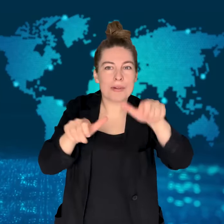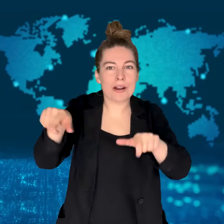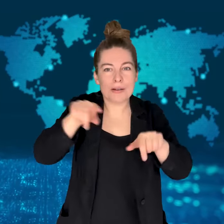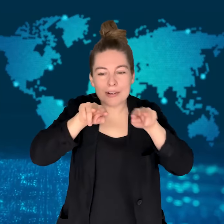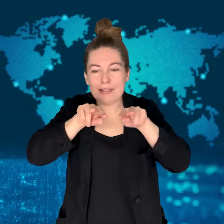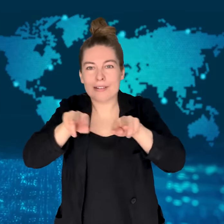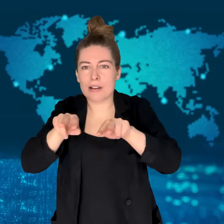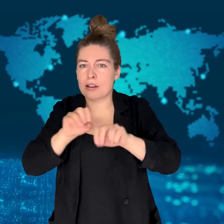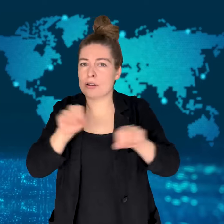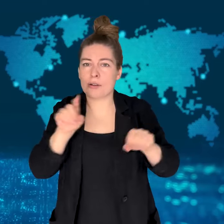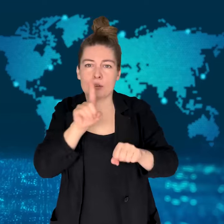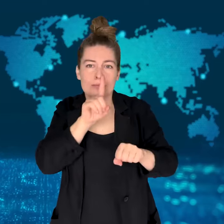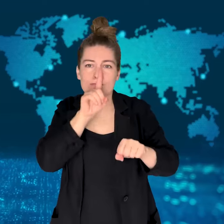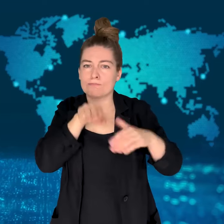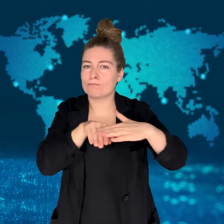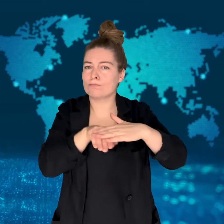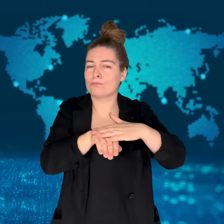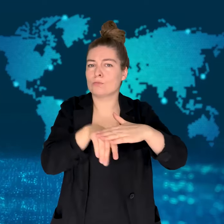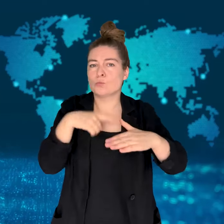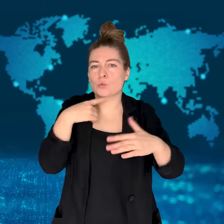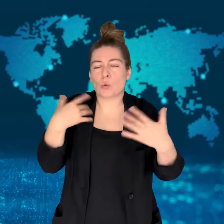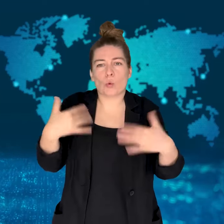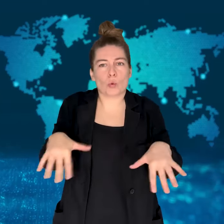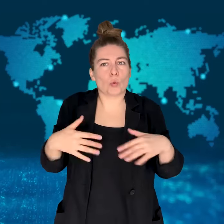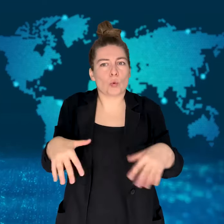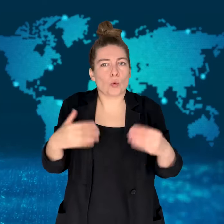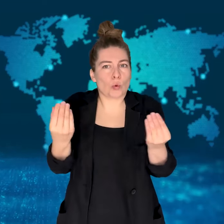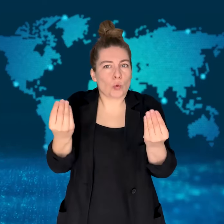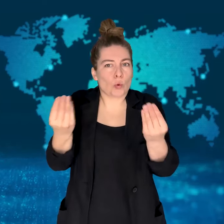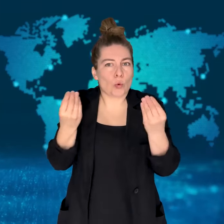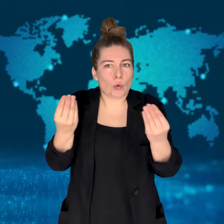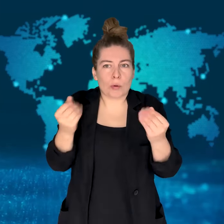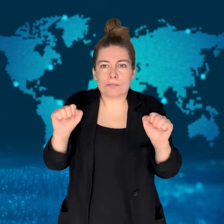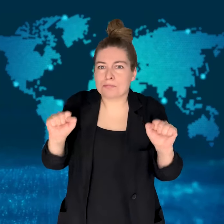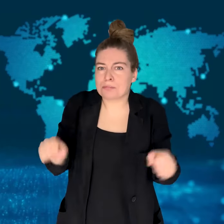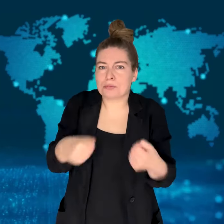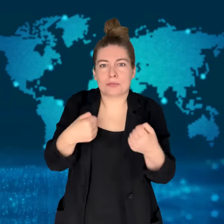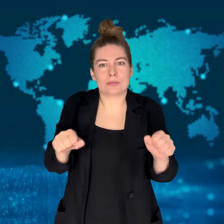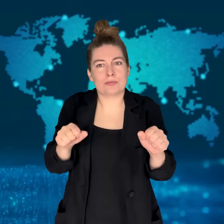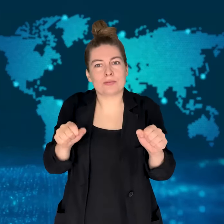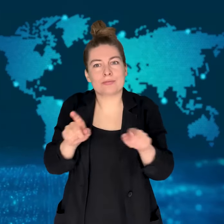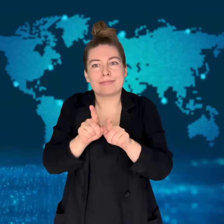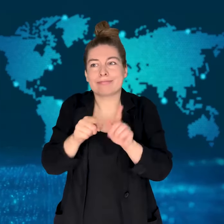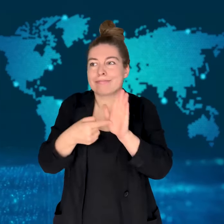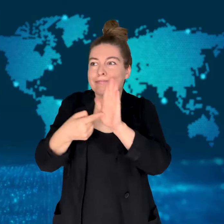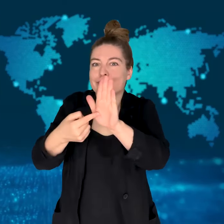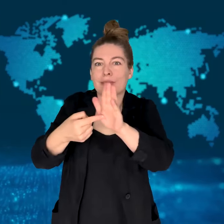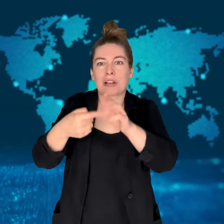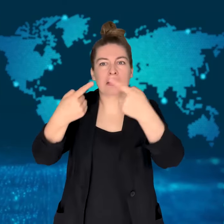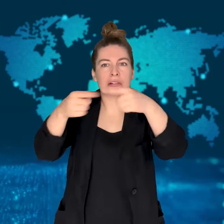and trustees have been forbidden from examining them.